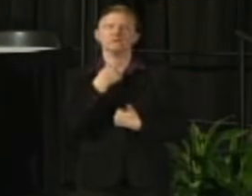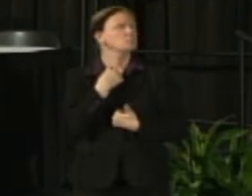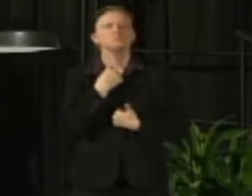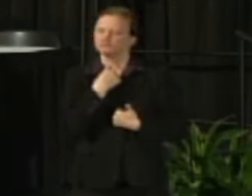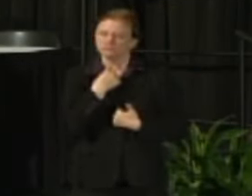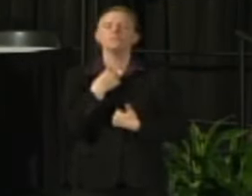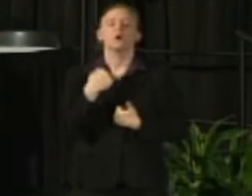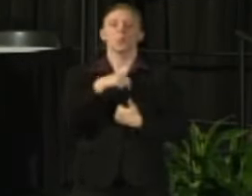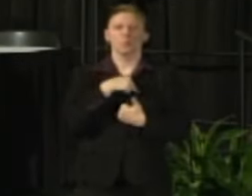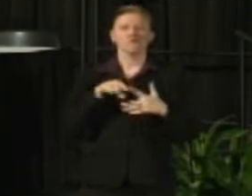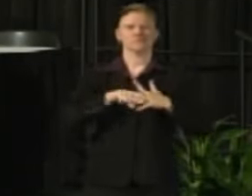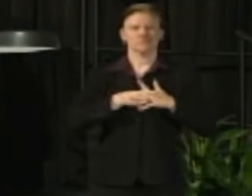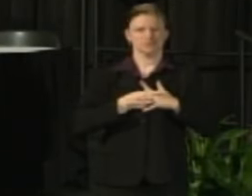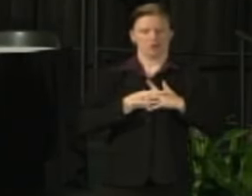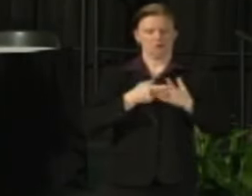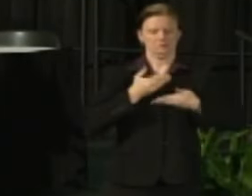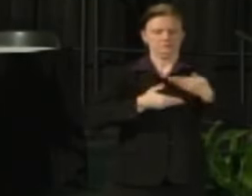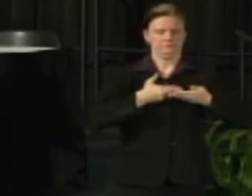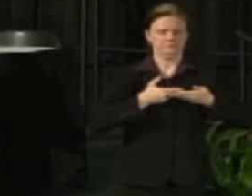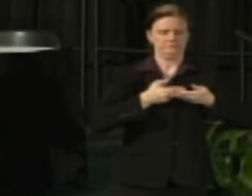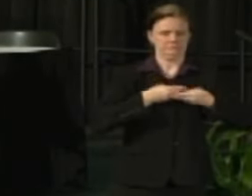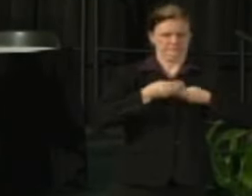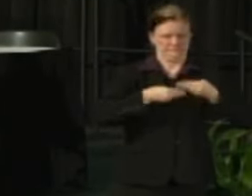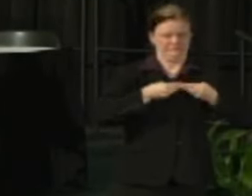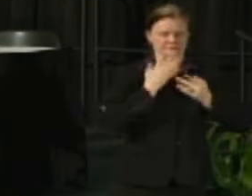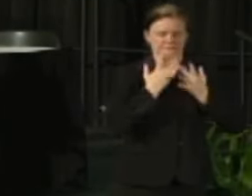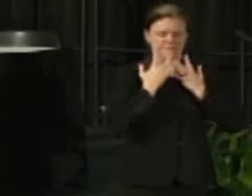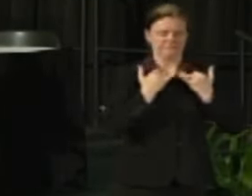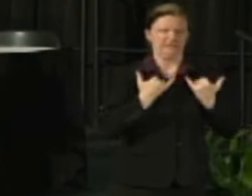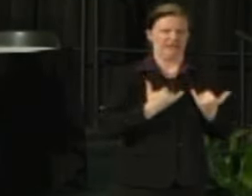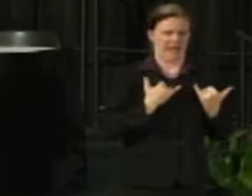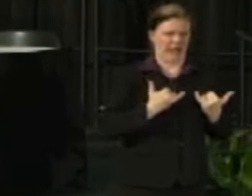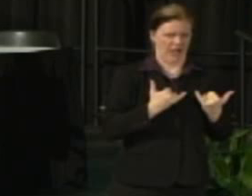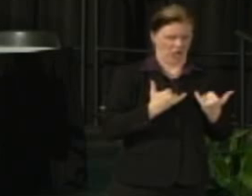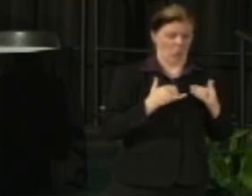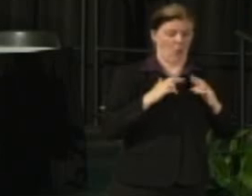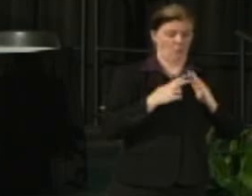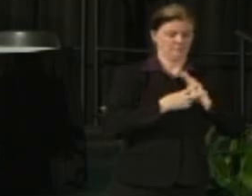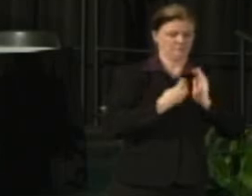So this is going to ask us through this process to really look carefully. It is not a freeze.